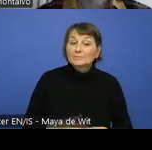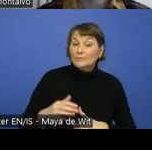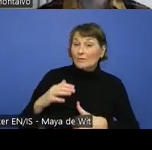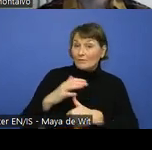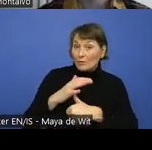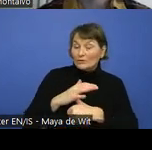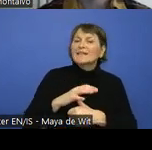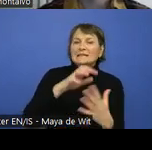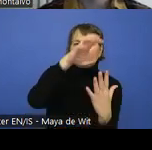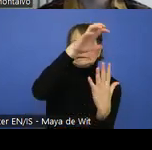author should be providing.